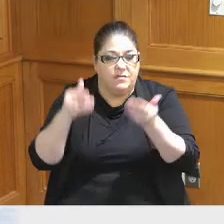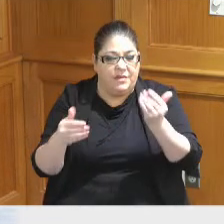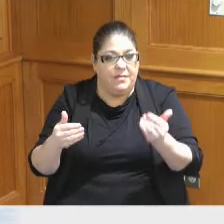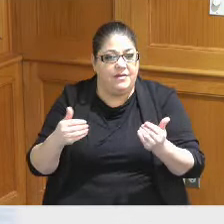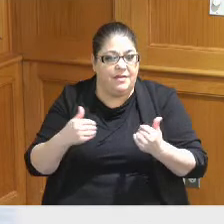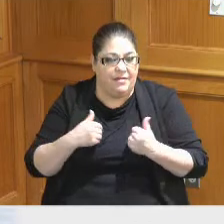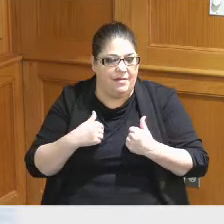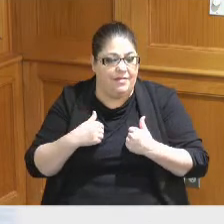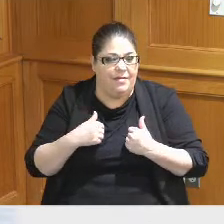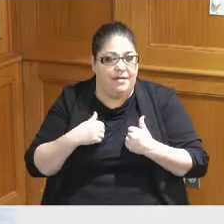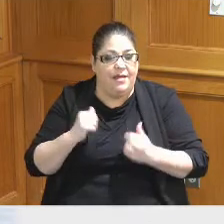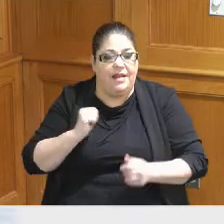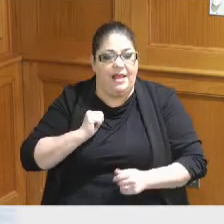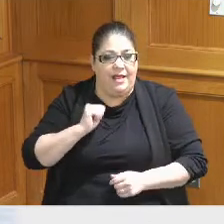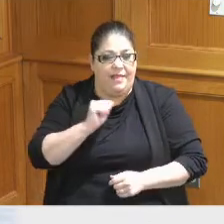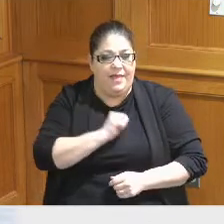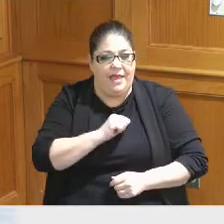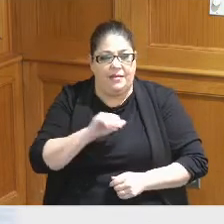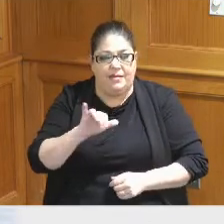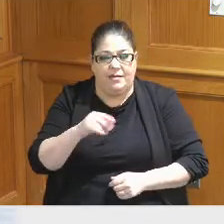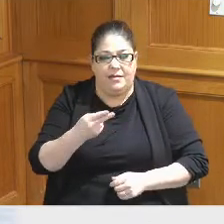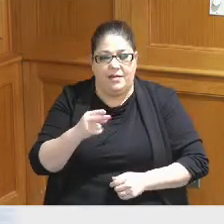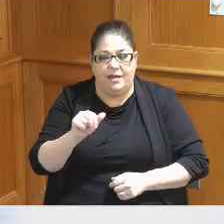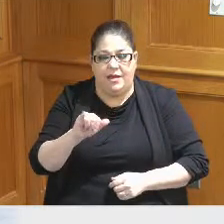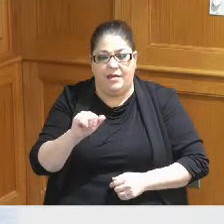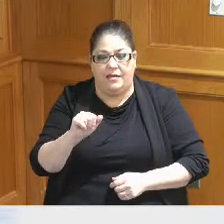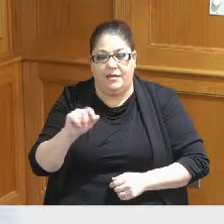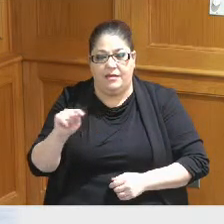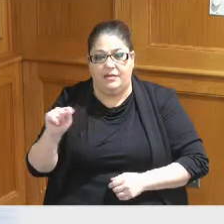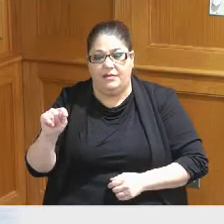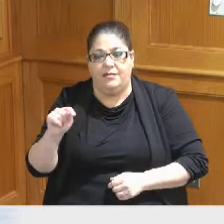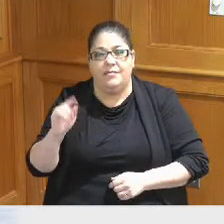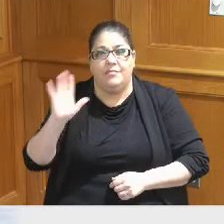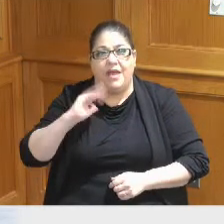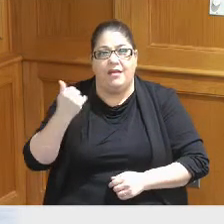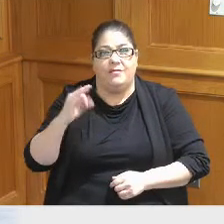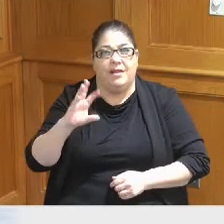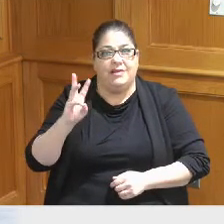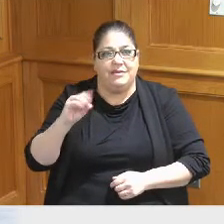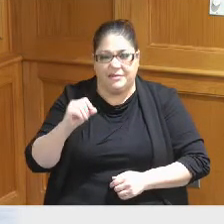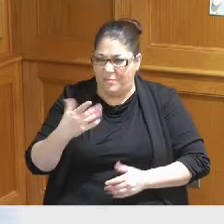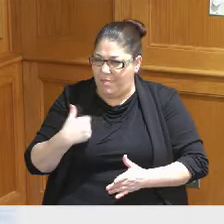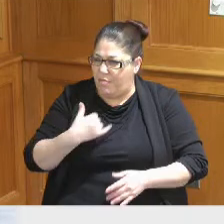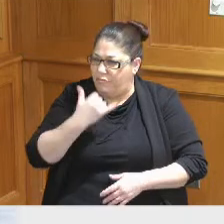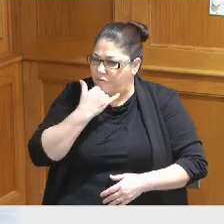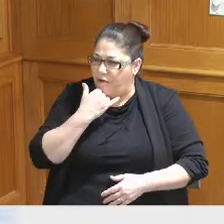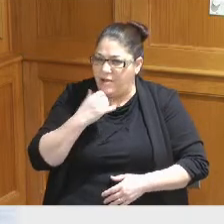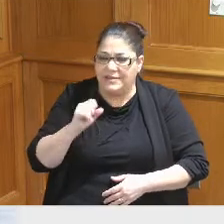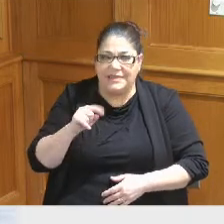the Atlanta Hyatt back in the in the 60s if I'm wrong on that Steve can Steve shaking his head yes